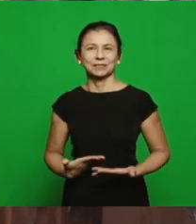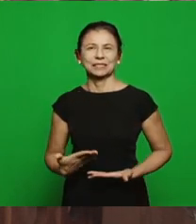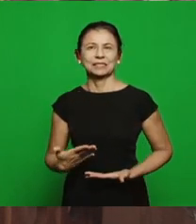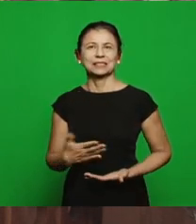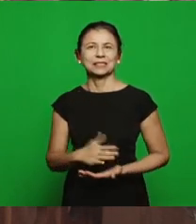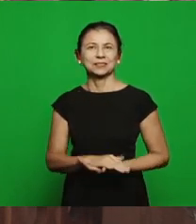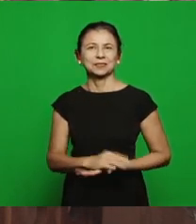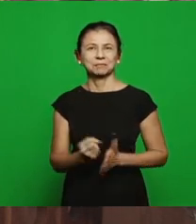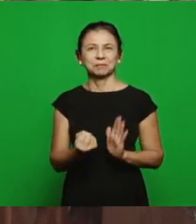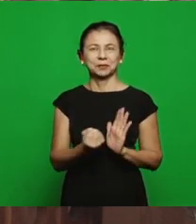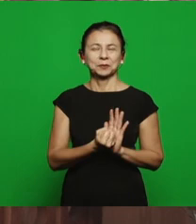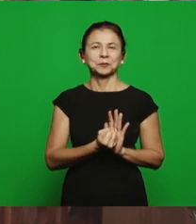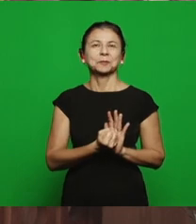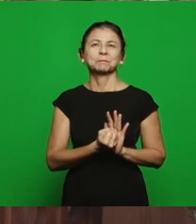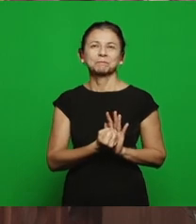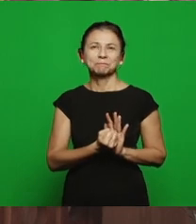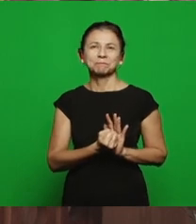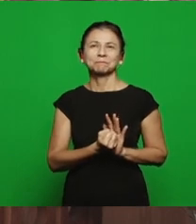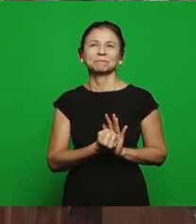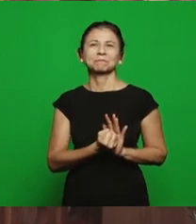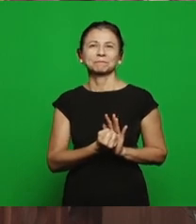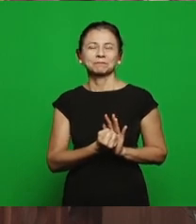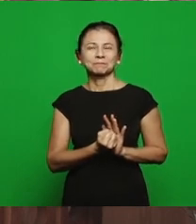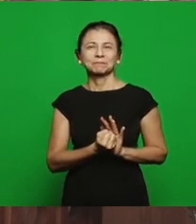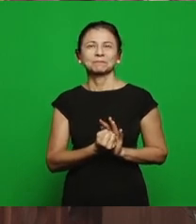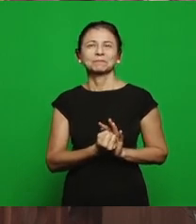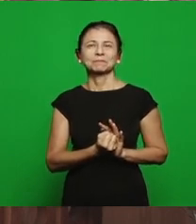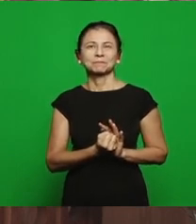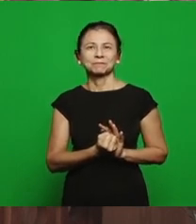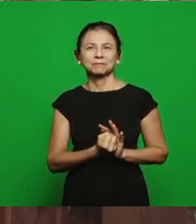of God lived the life that was possible to live